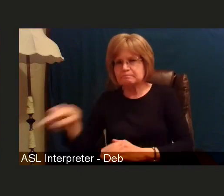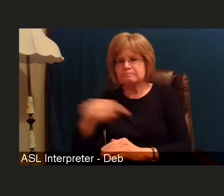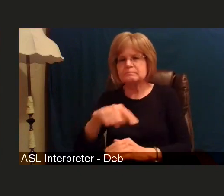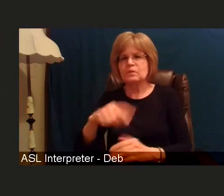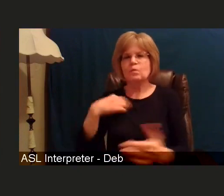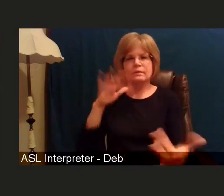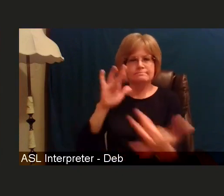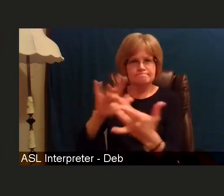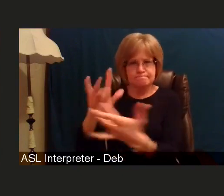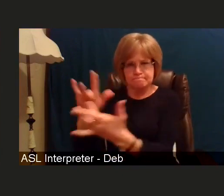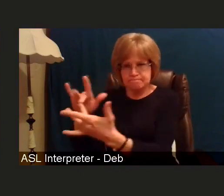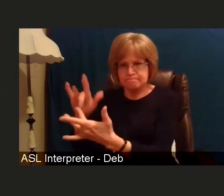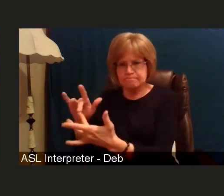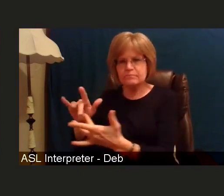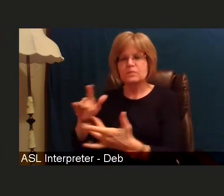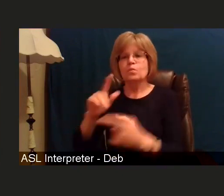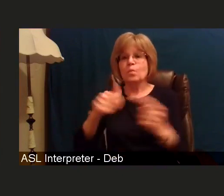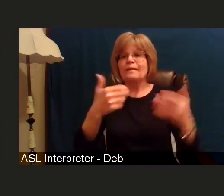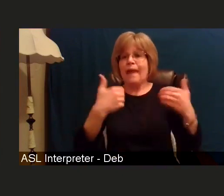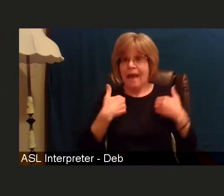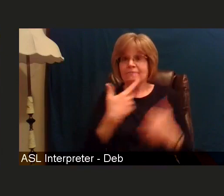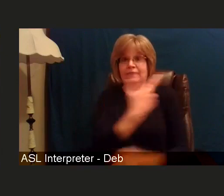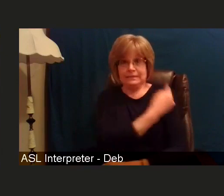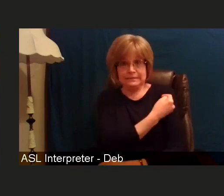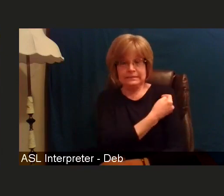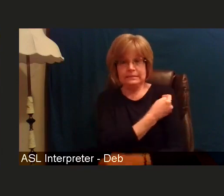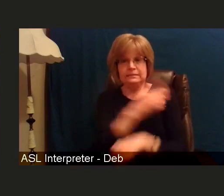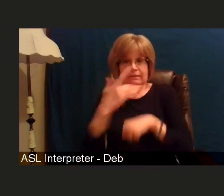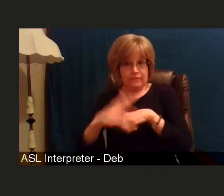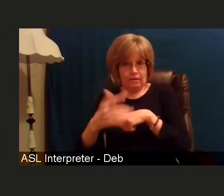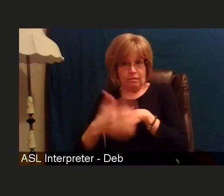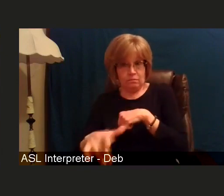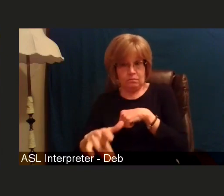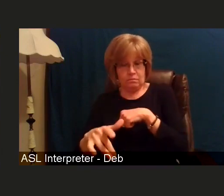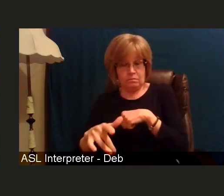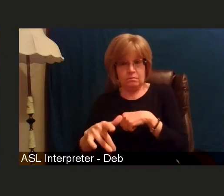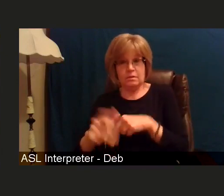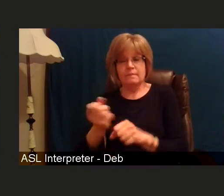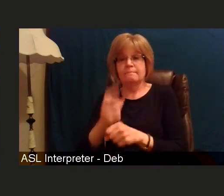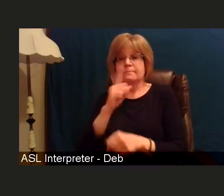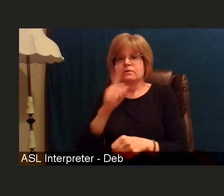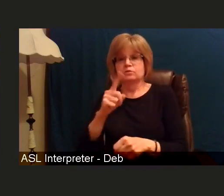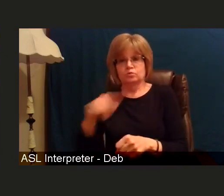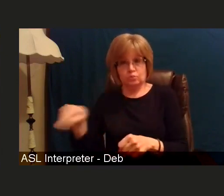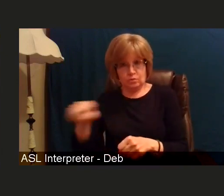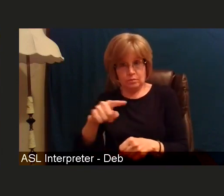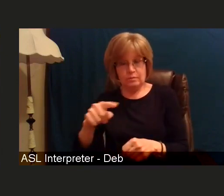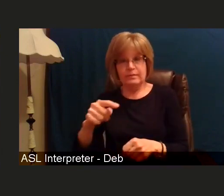as we have vaccine and slots available in order to make sure that they have an invitation